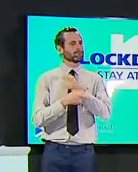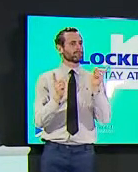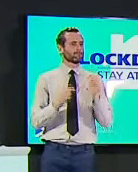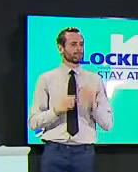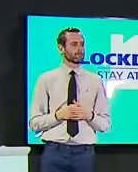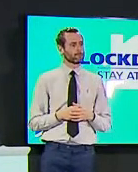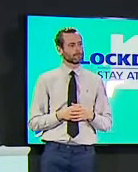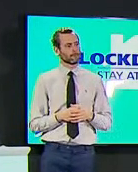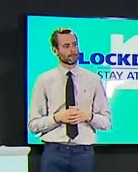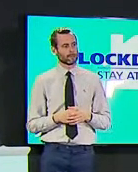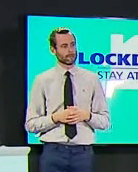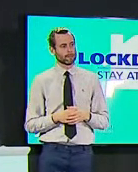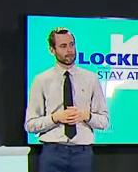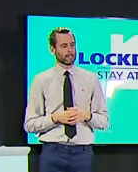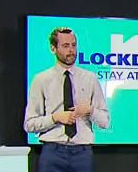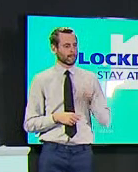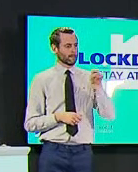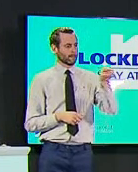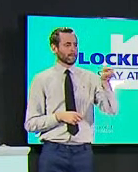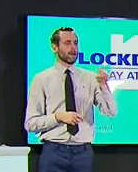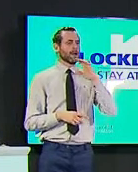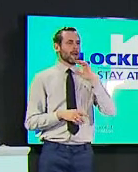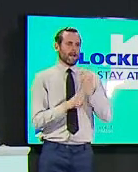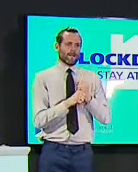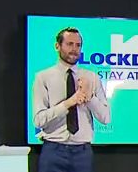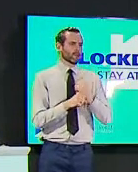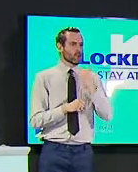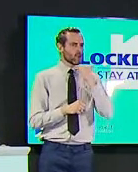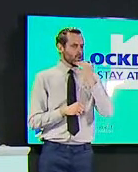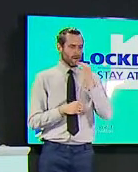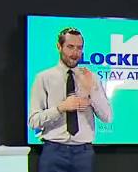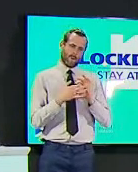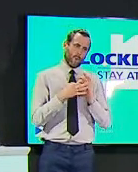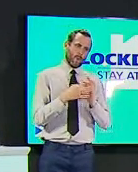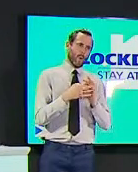a lack of cooperation between um both your the scottish government and the uk government